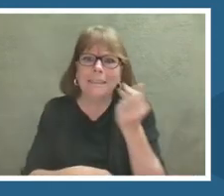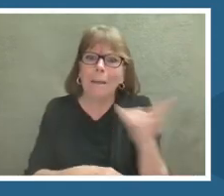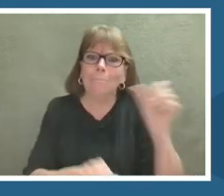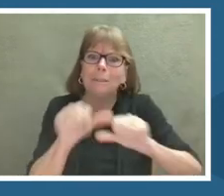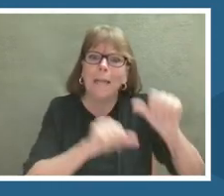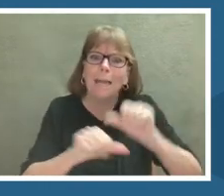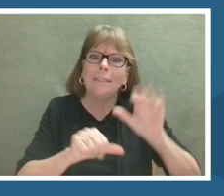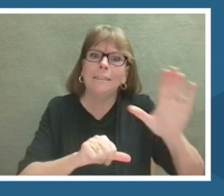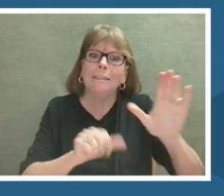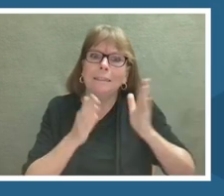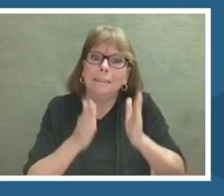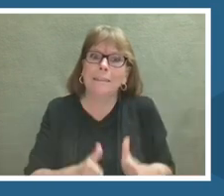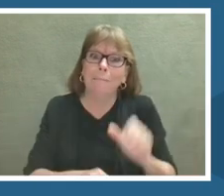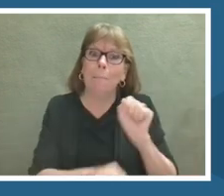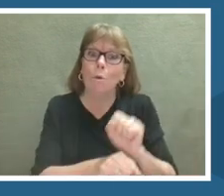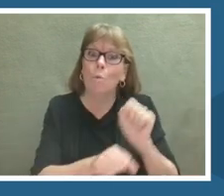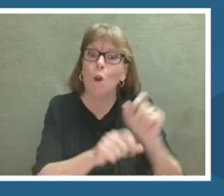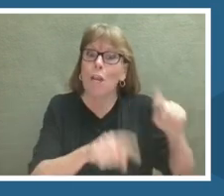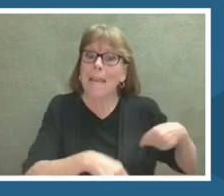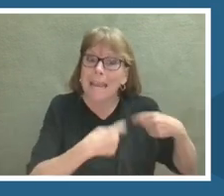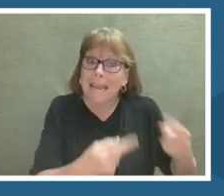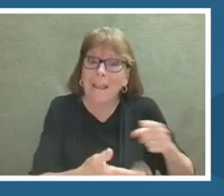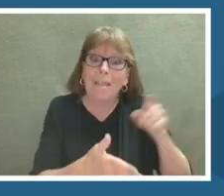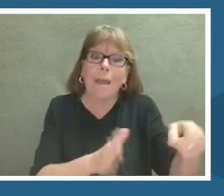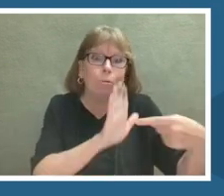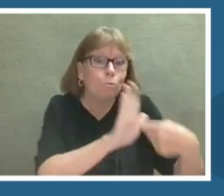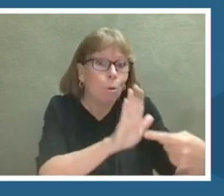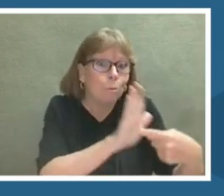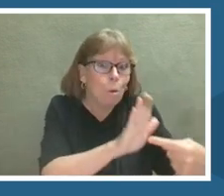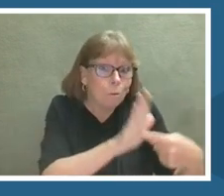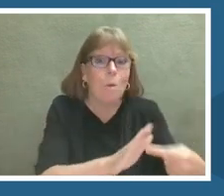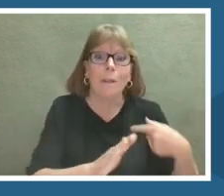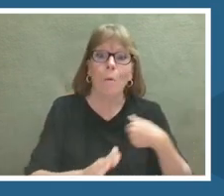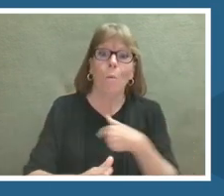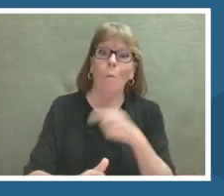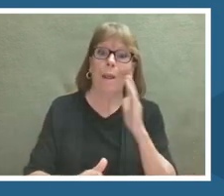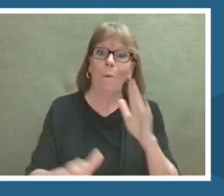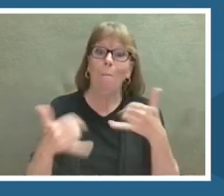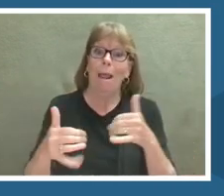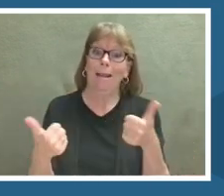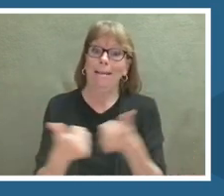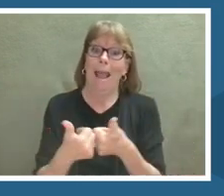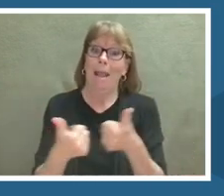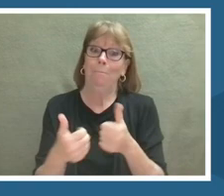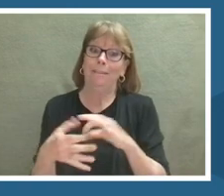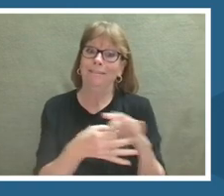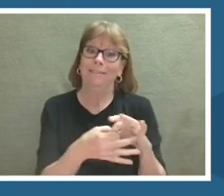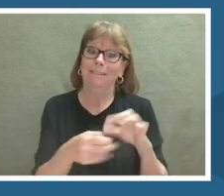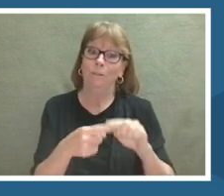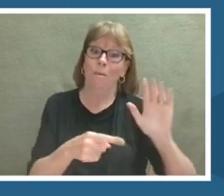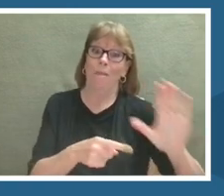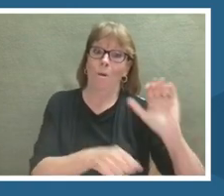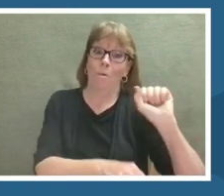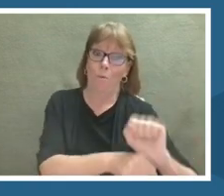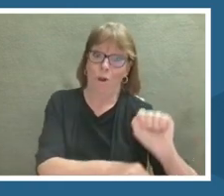Were also going to have a bit of fun by playing some games about their work. The next slide is my introduction. Hi, everyone.